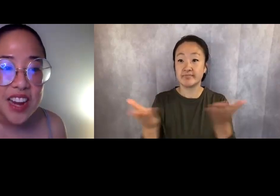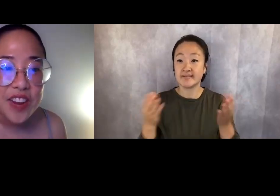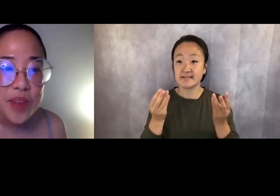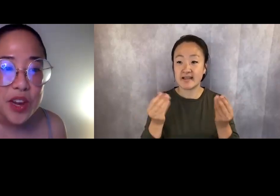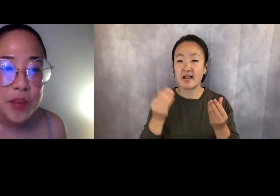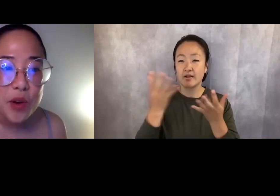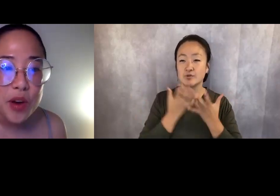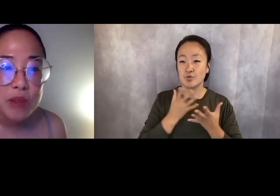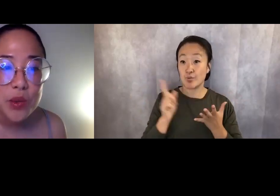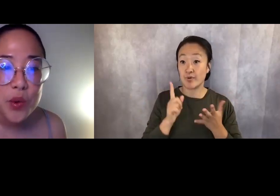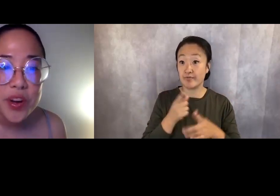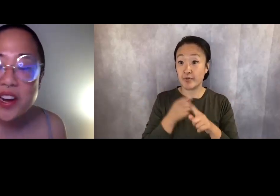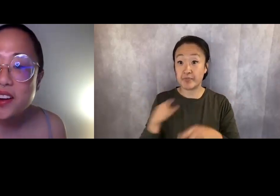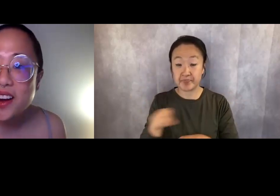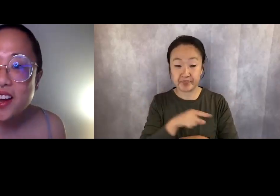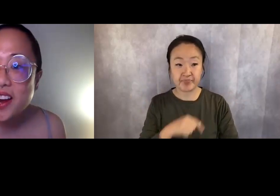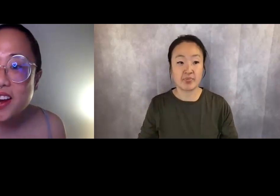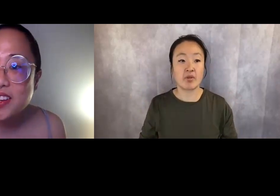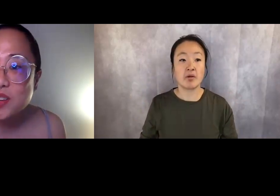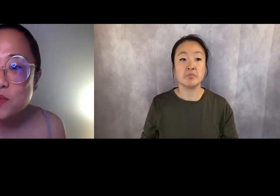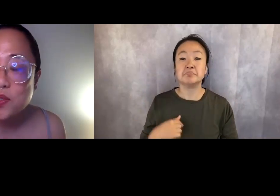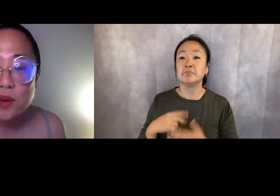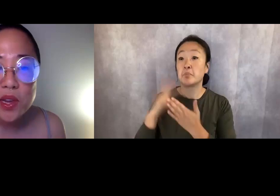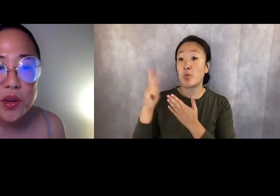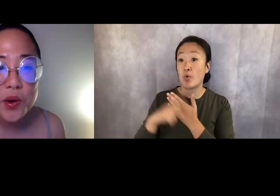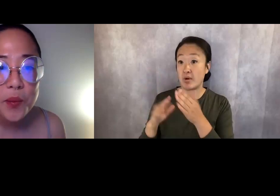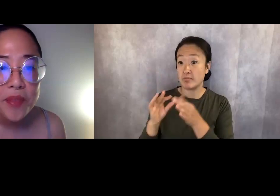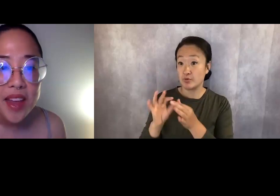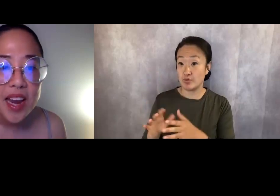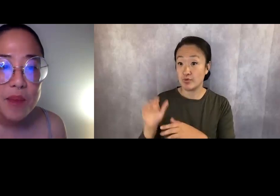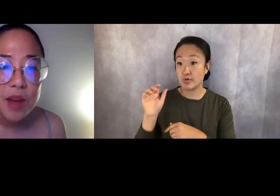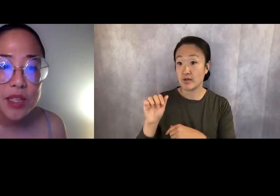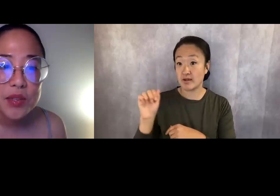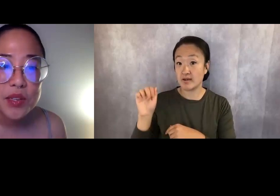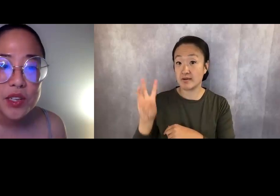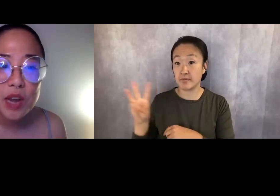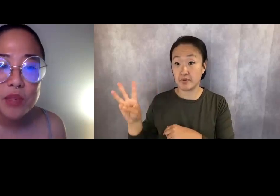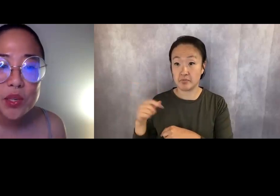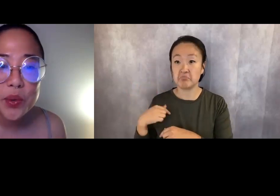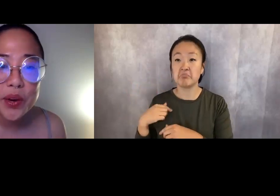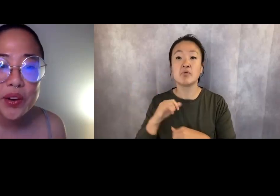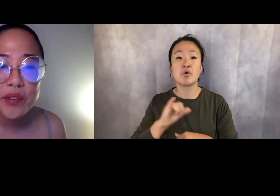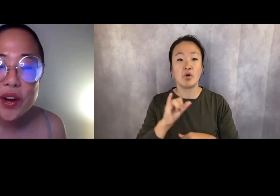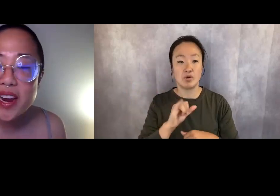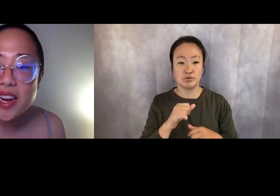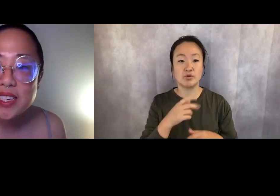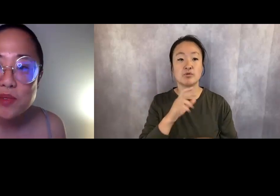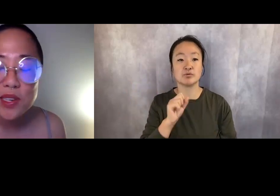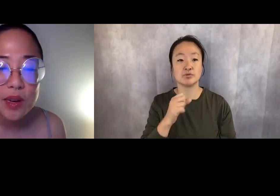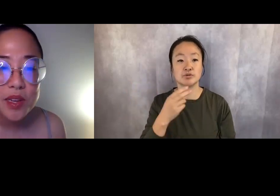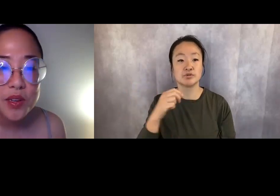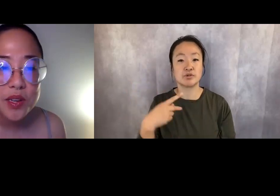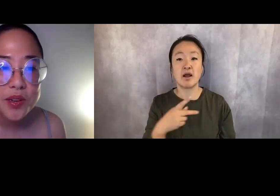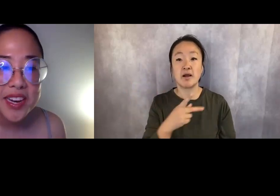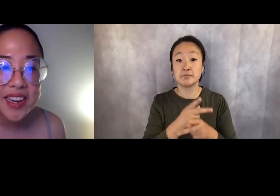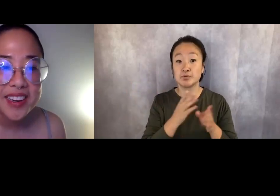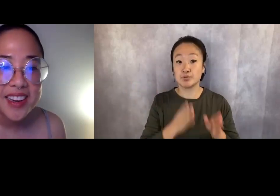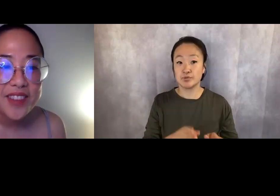Outside of being programs coordinator at AAWW, I am also the shop steward for AAWW Union,